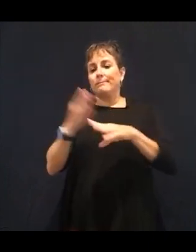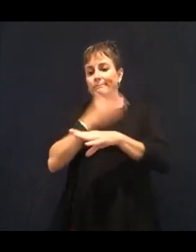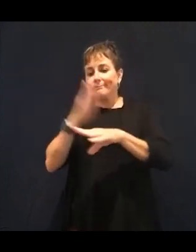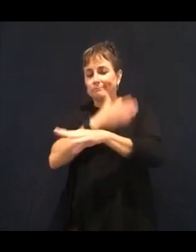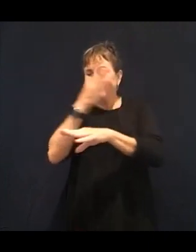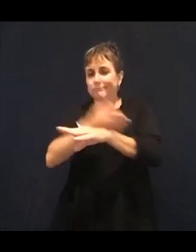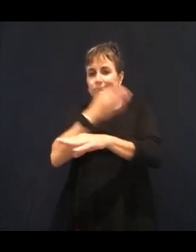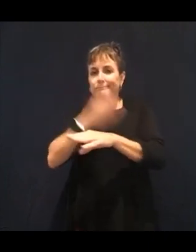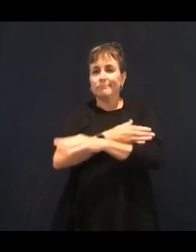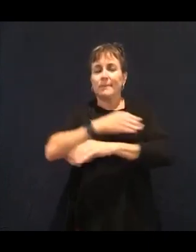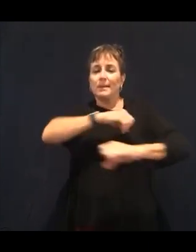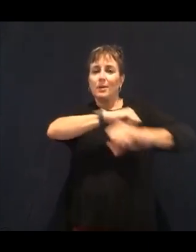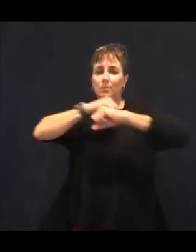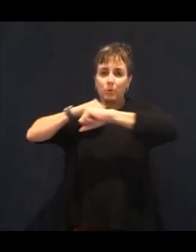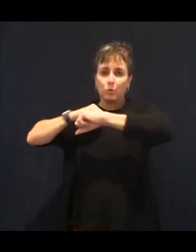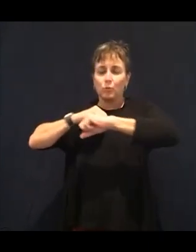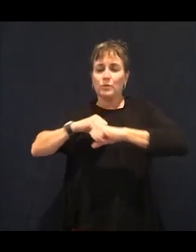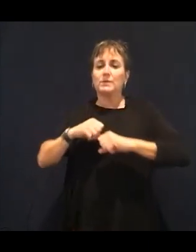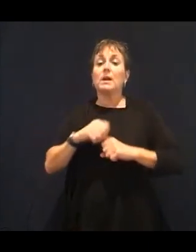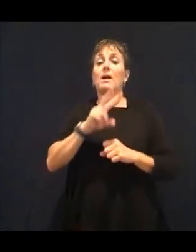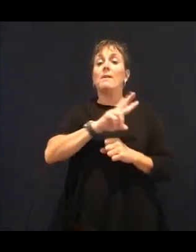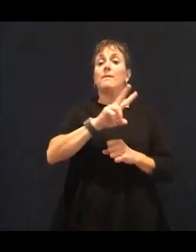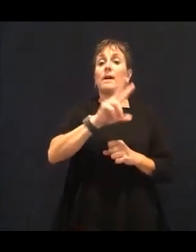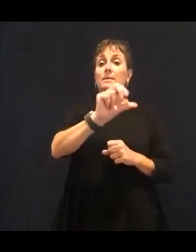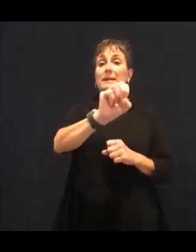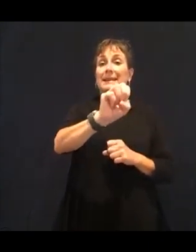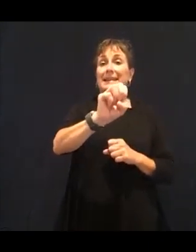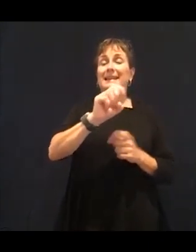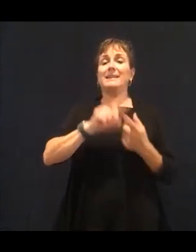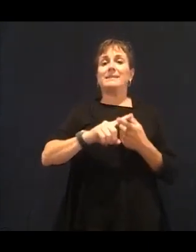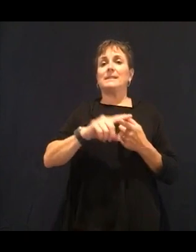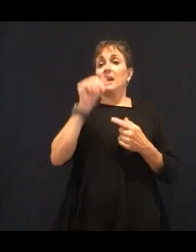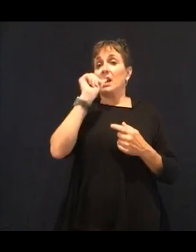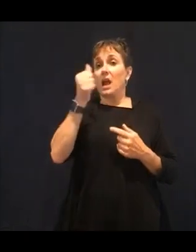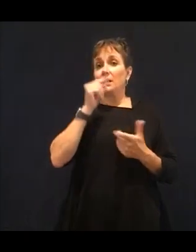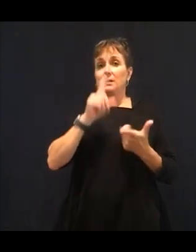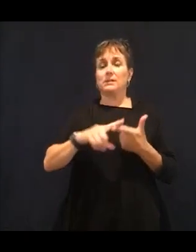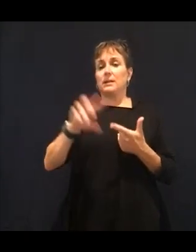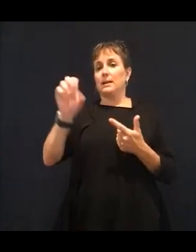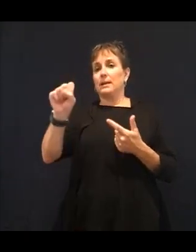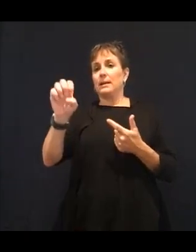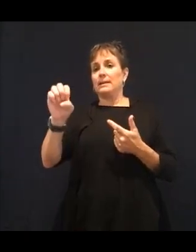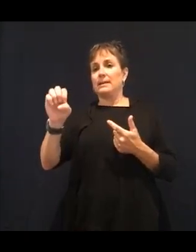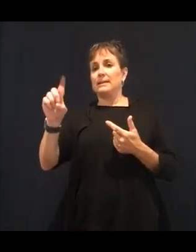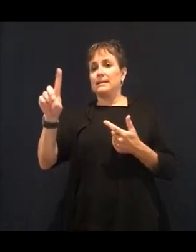Pumpkin, asparagus, our nut butters, things like swordfish. Right.